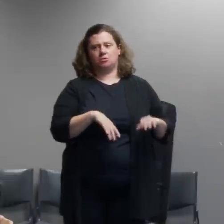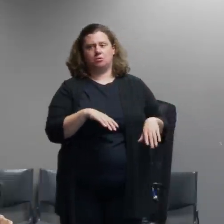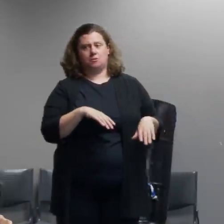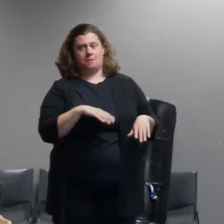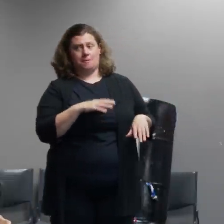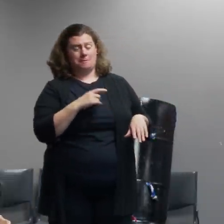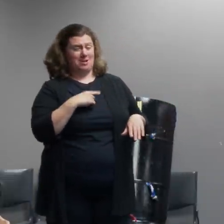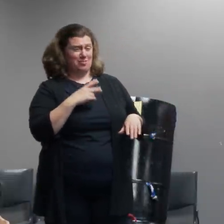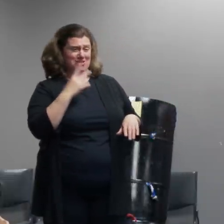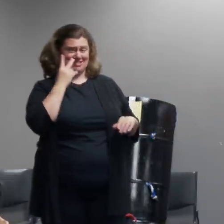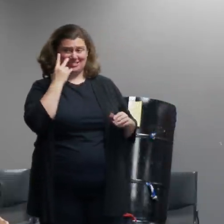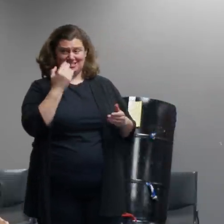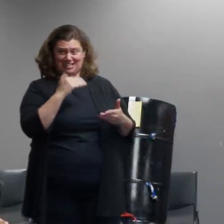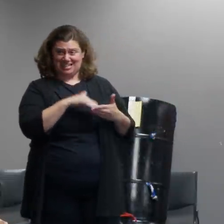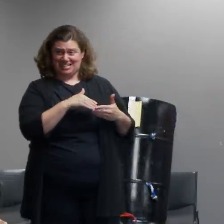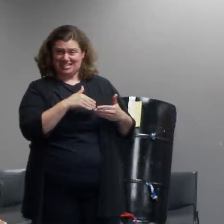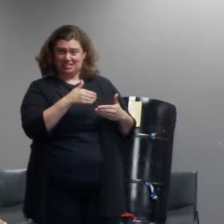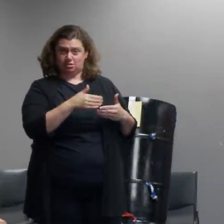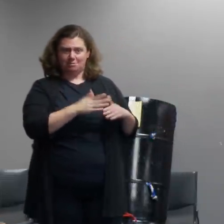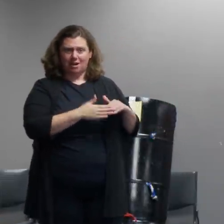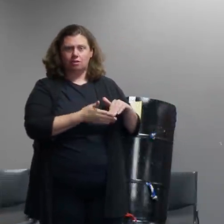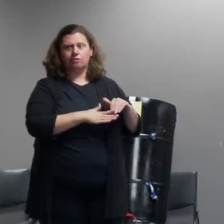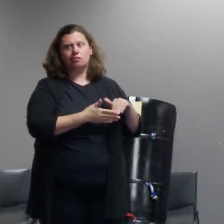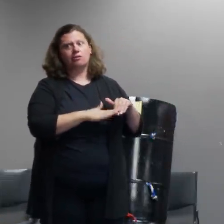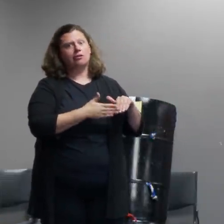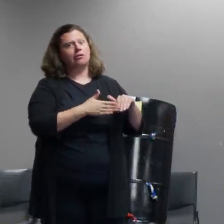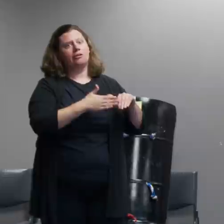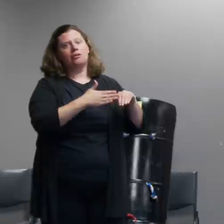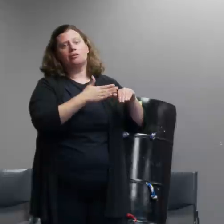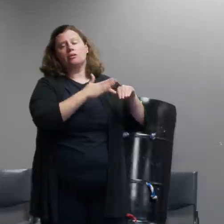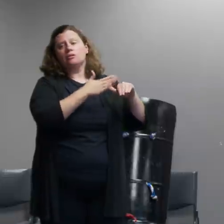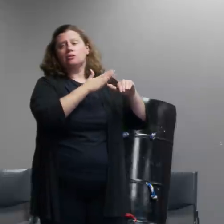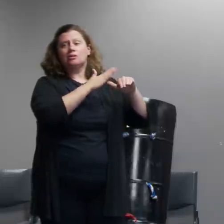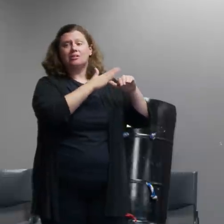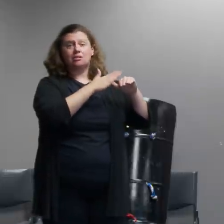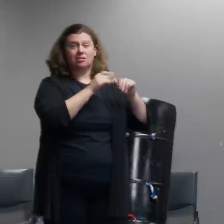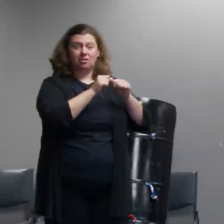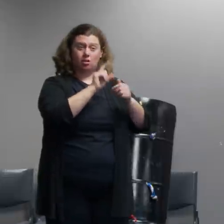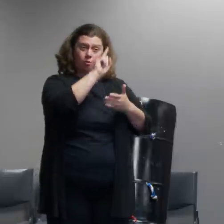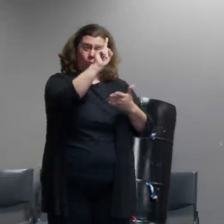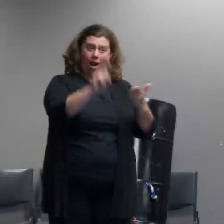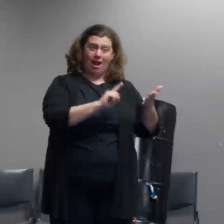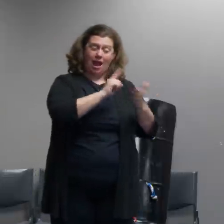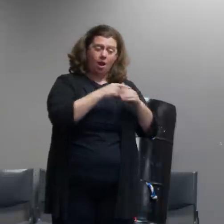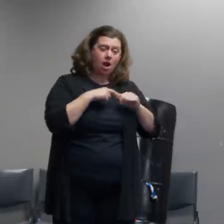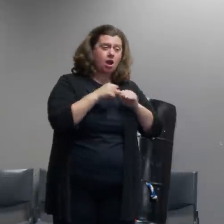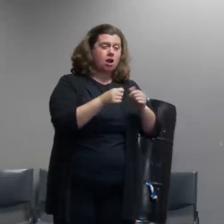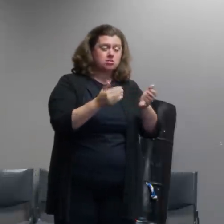tempo high intensity for over an hour and you know